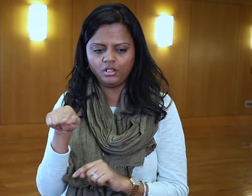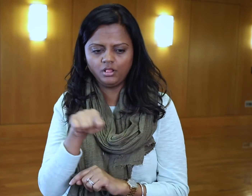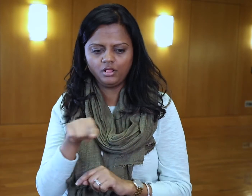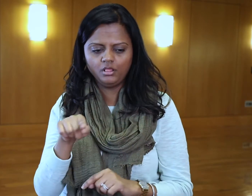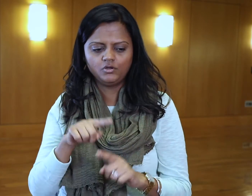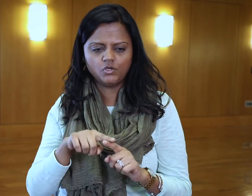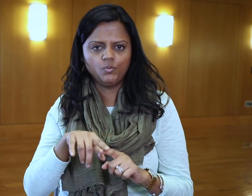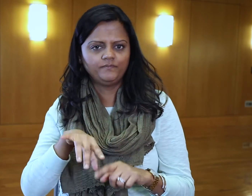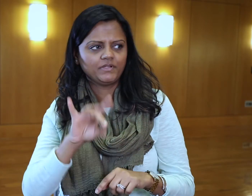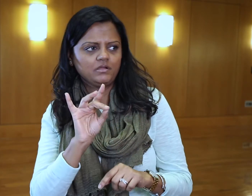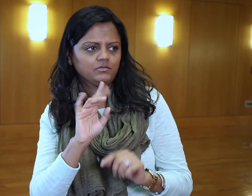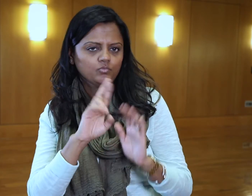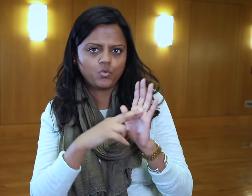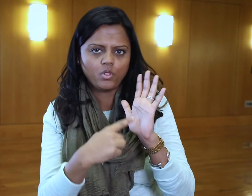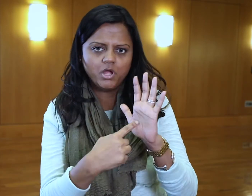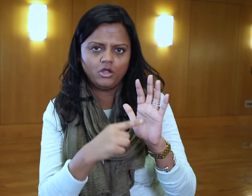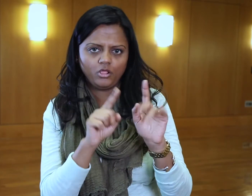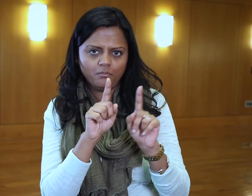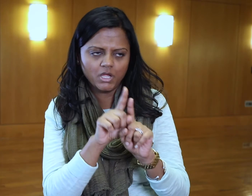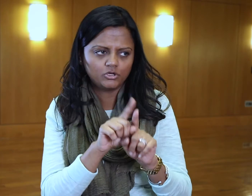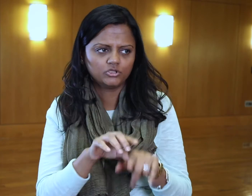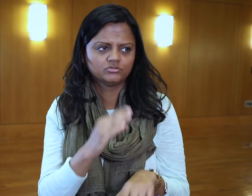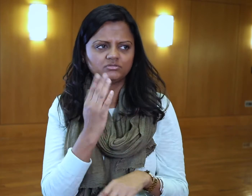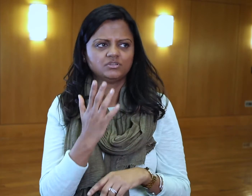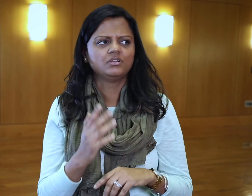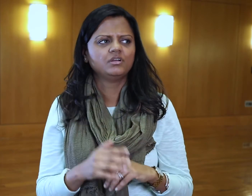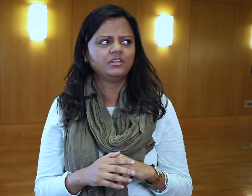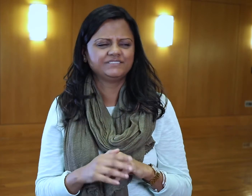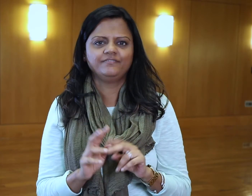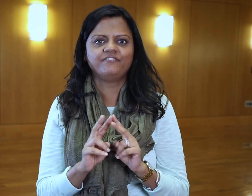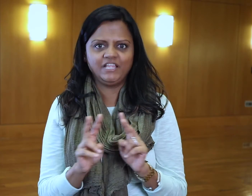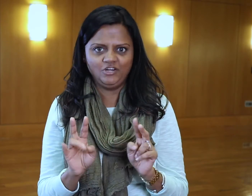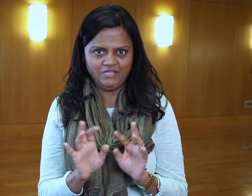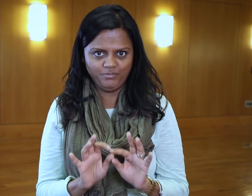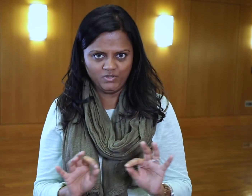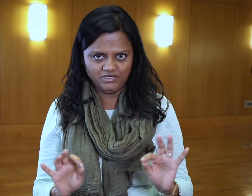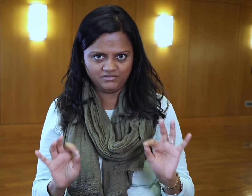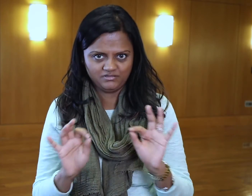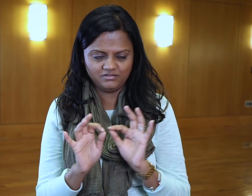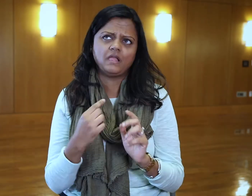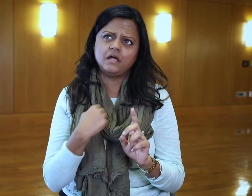to find role models and mentors? It is very important.